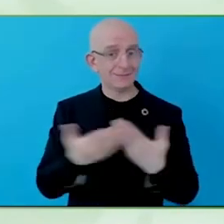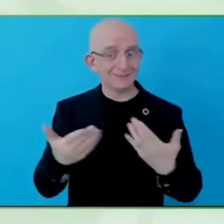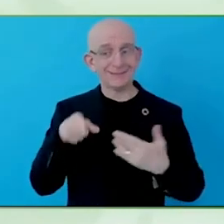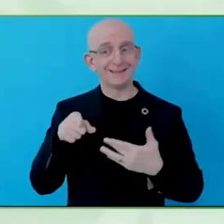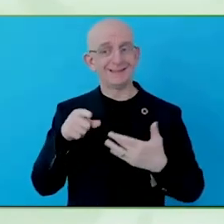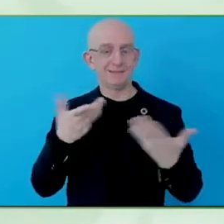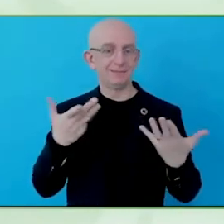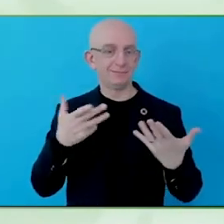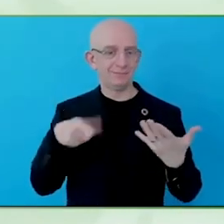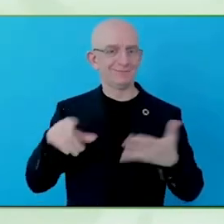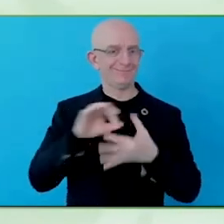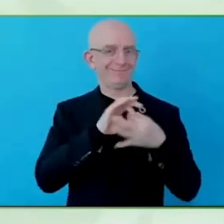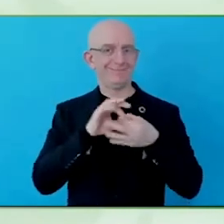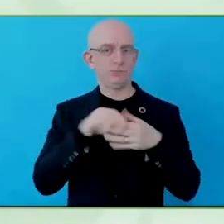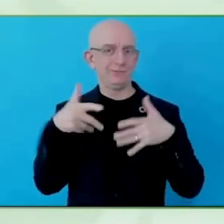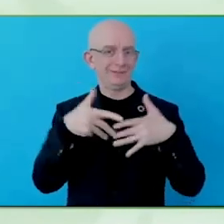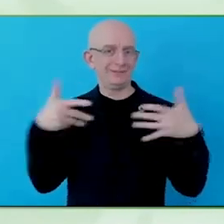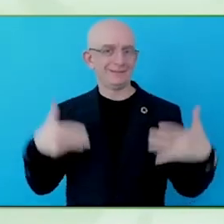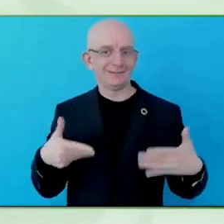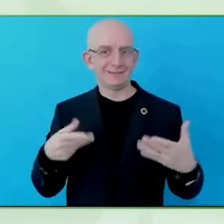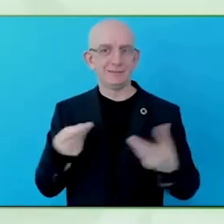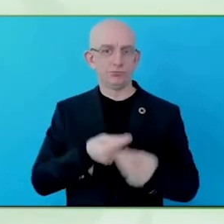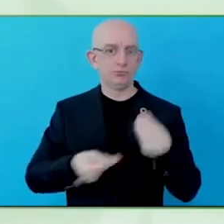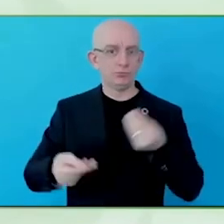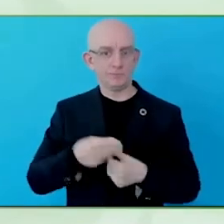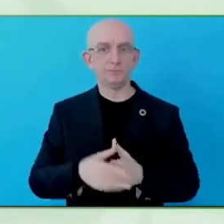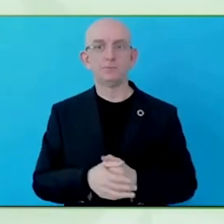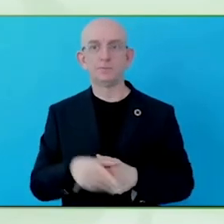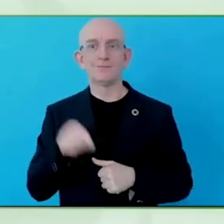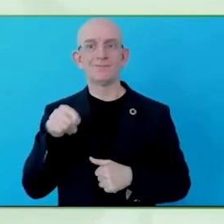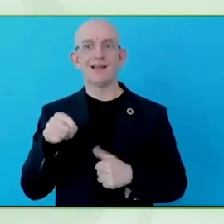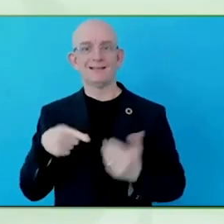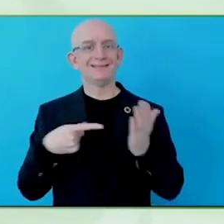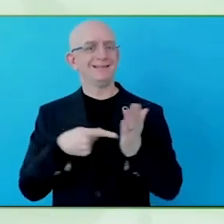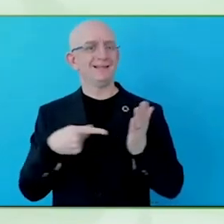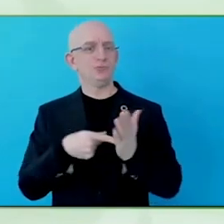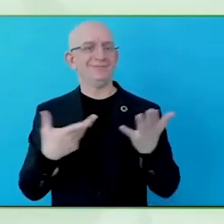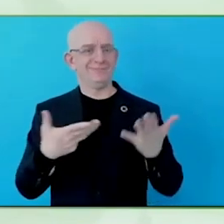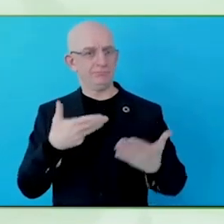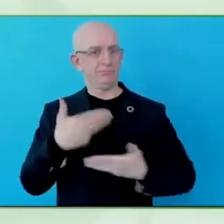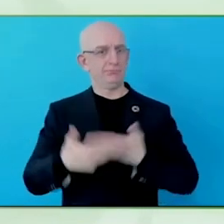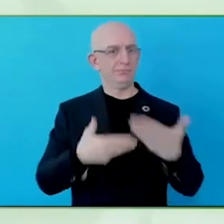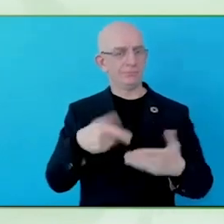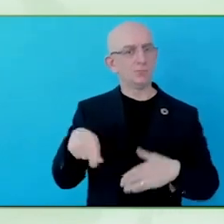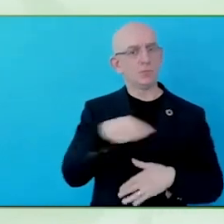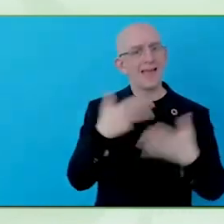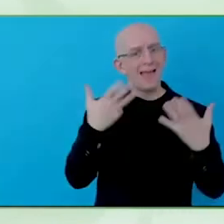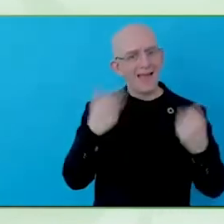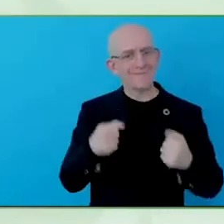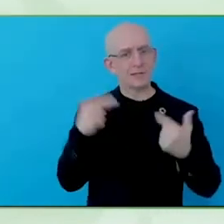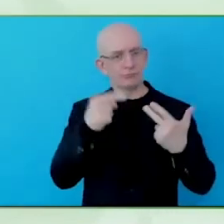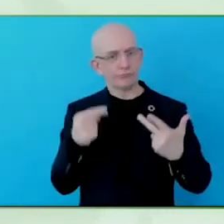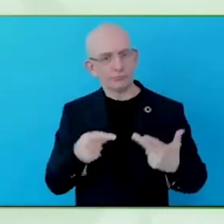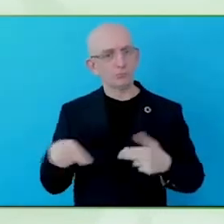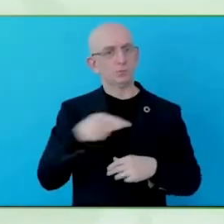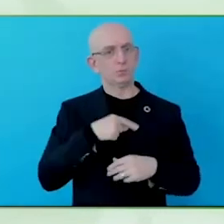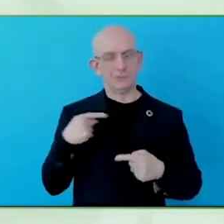I think we shouldn't be to upset with ourselves when we find there are gaps, we should be excited because the gaps are also